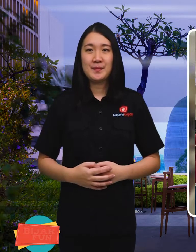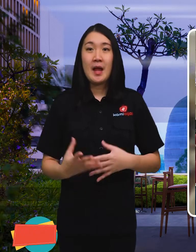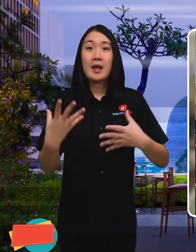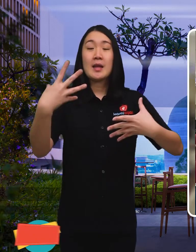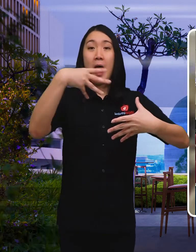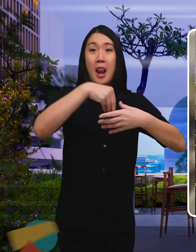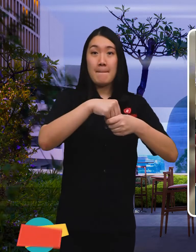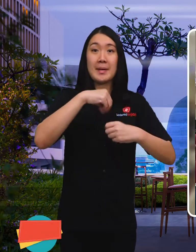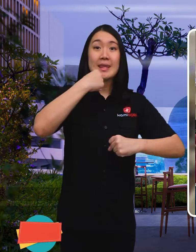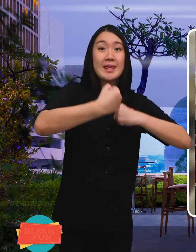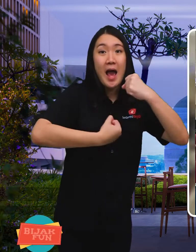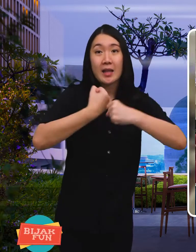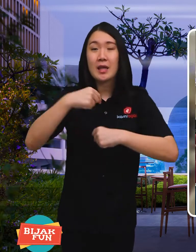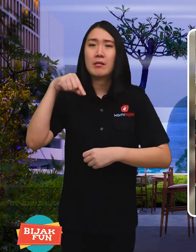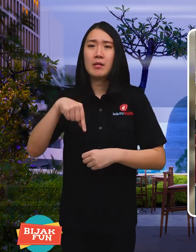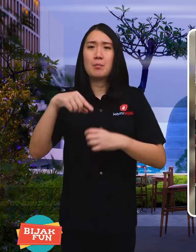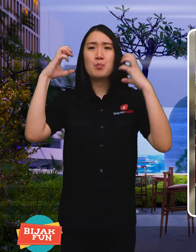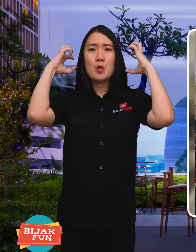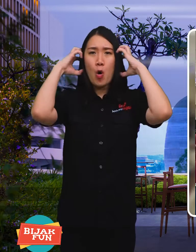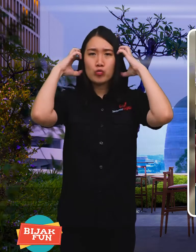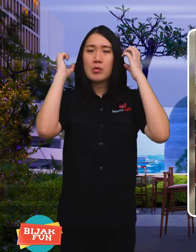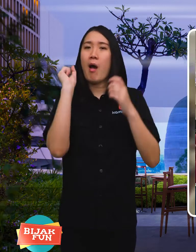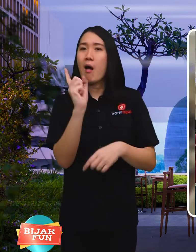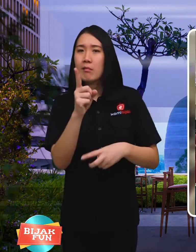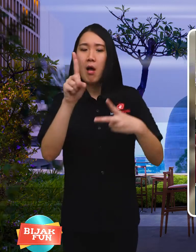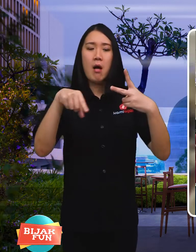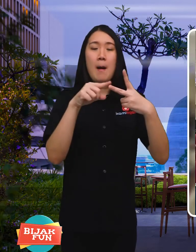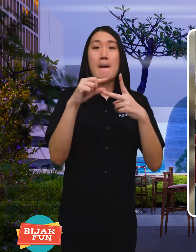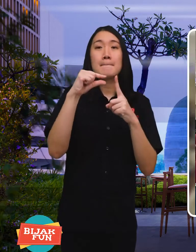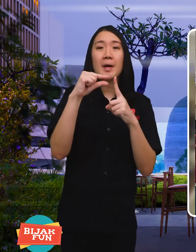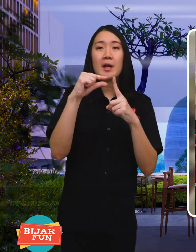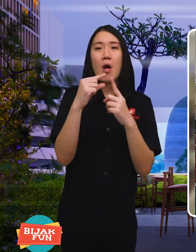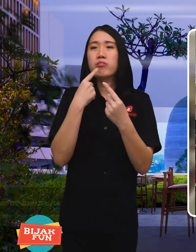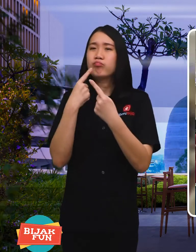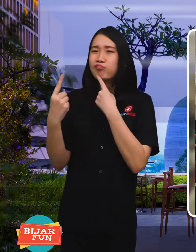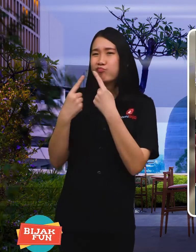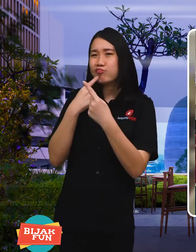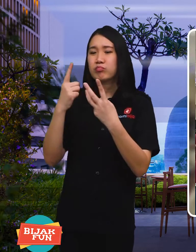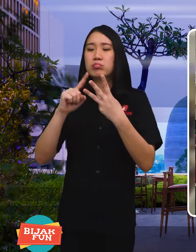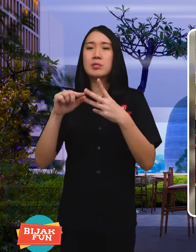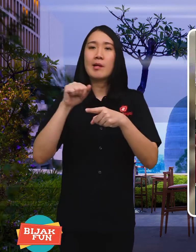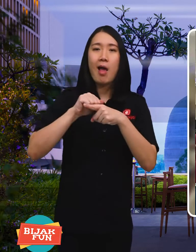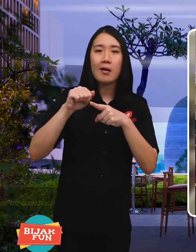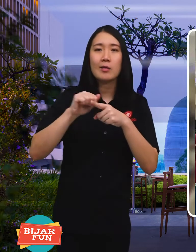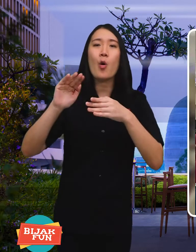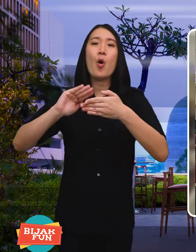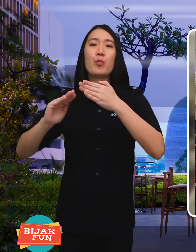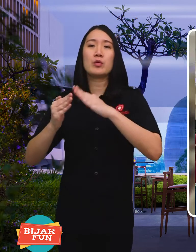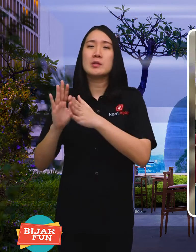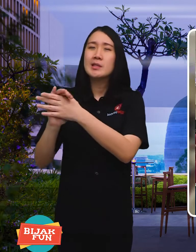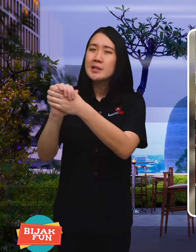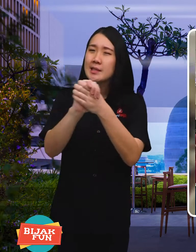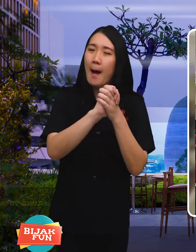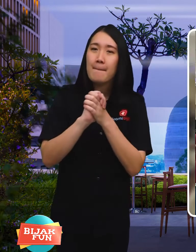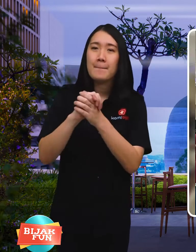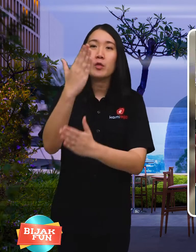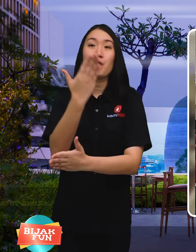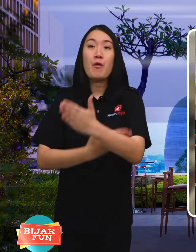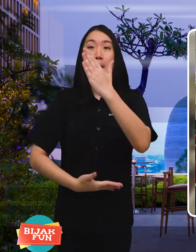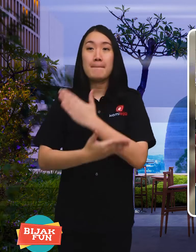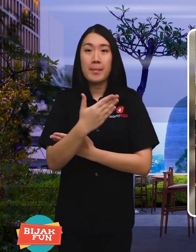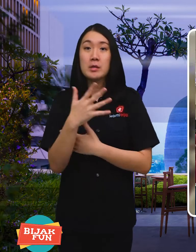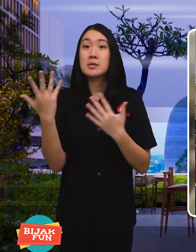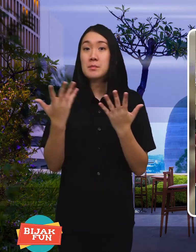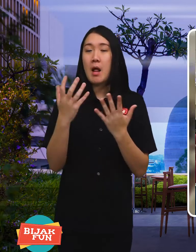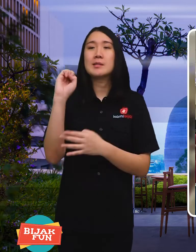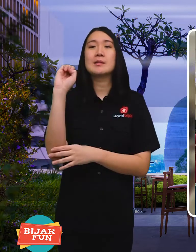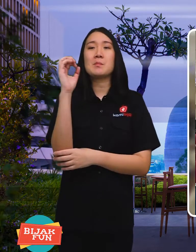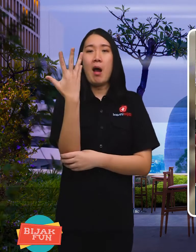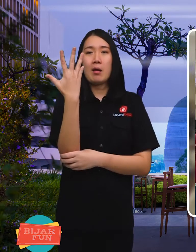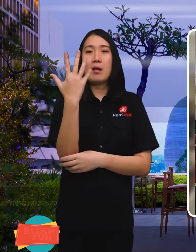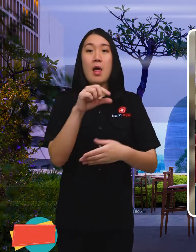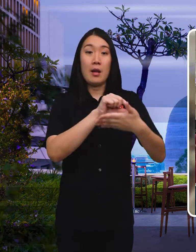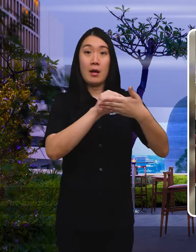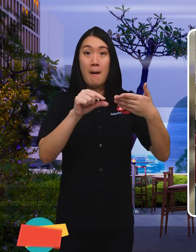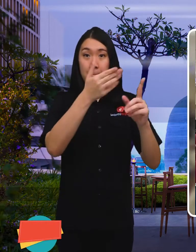In this activity, podcasts, broadcasters, community trainer for friends with disabilities in Semarang